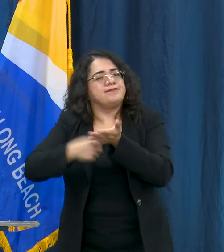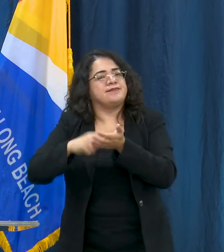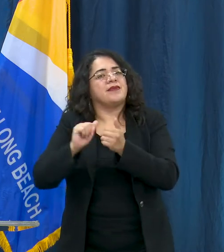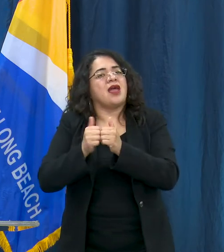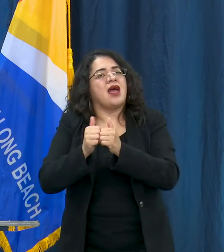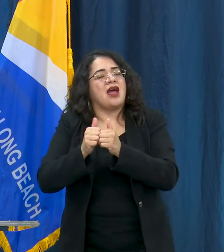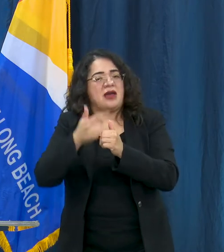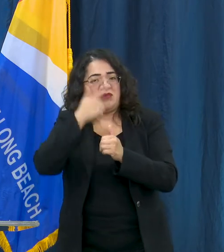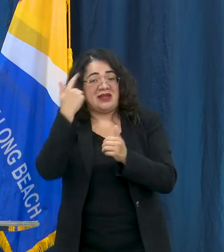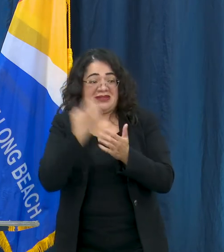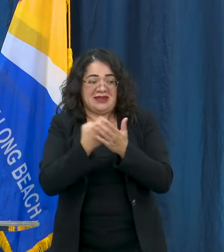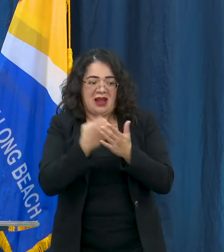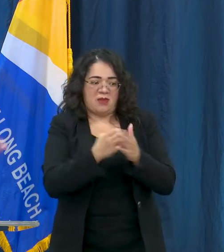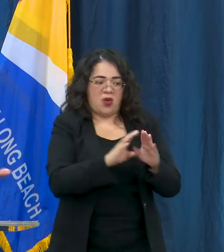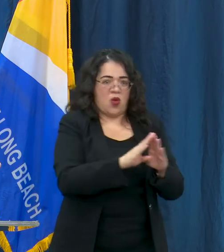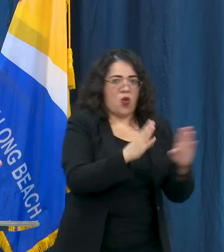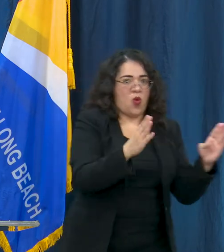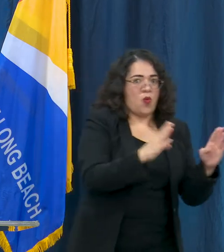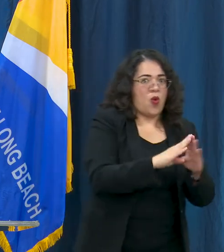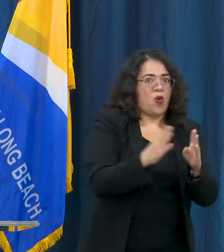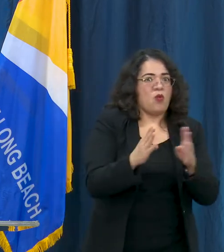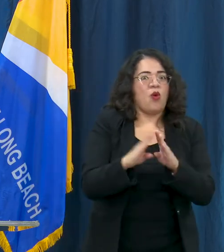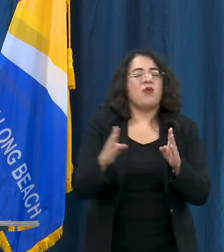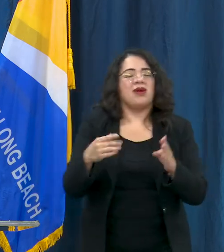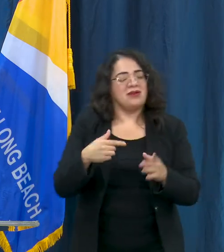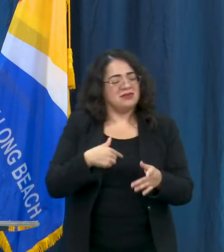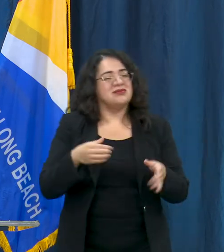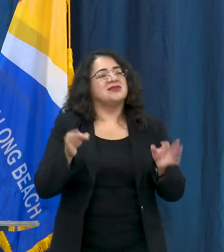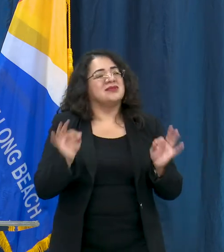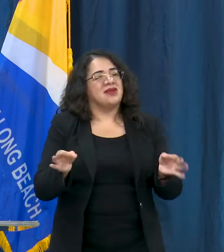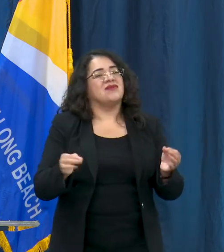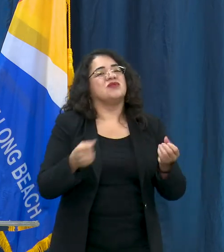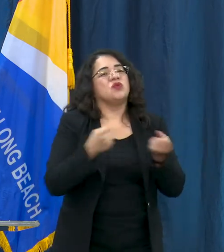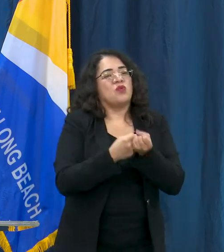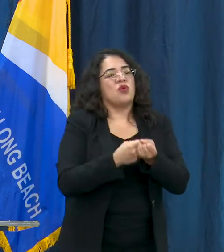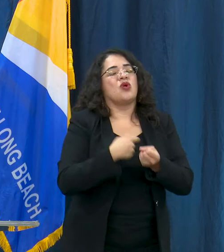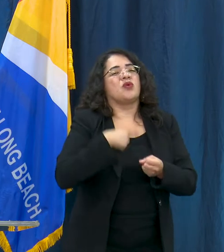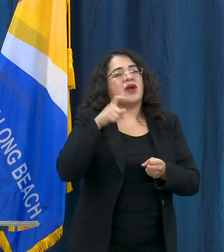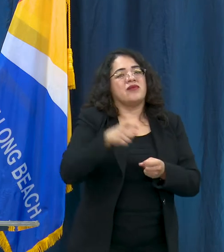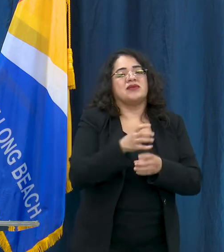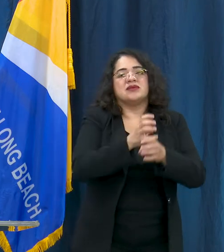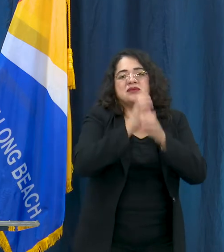begins to open. I would support that, I think that's something that's being discussed